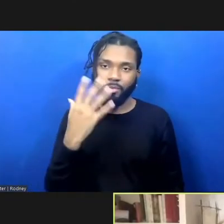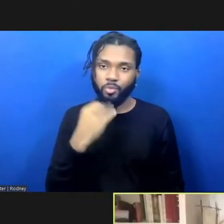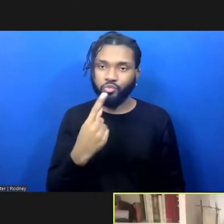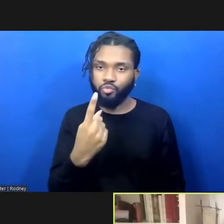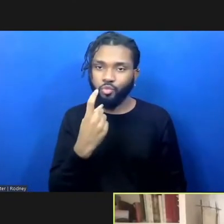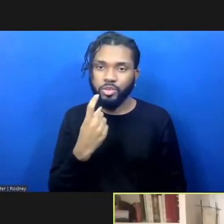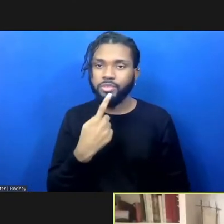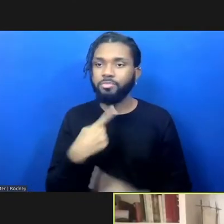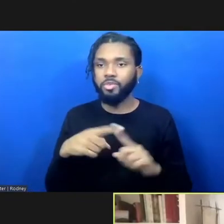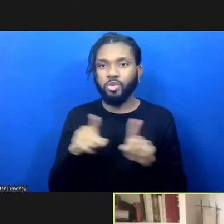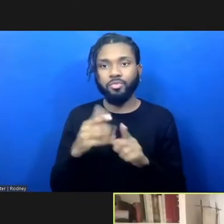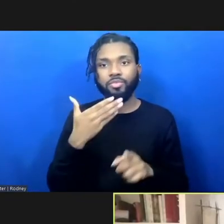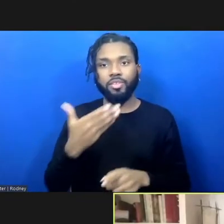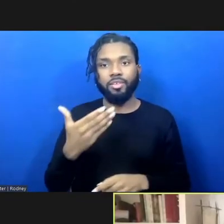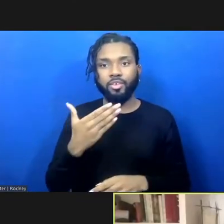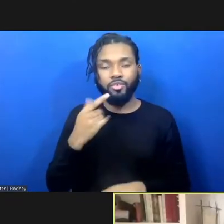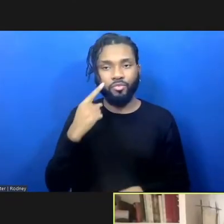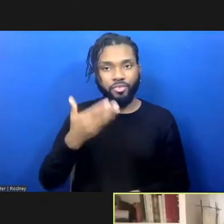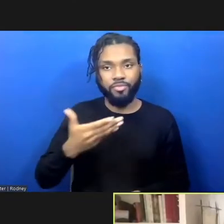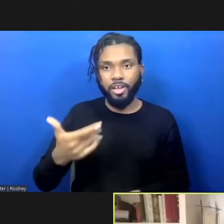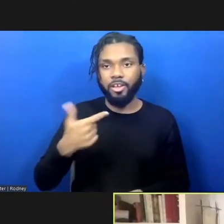So, I just want to start by saying I'm speaking to you from Berkeley,